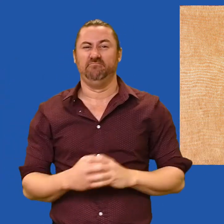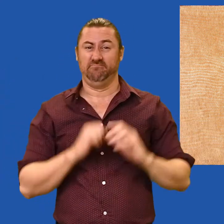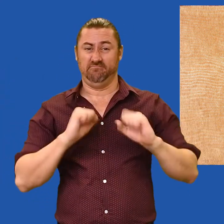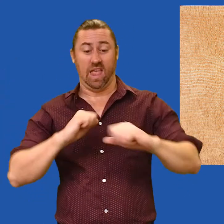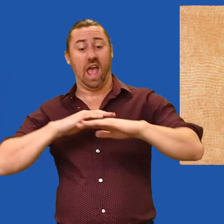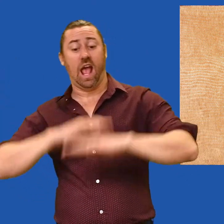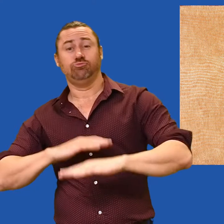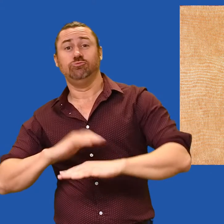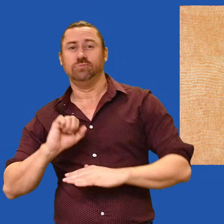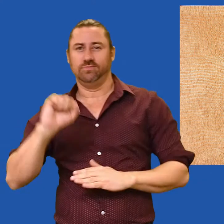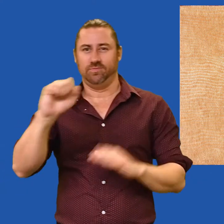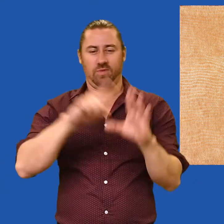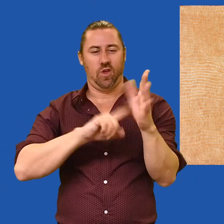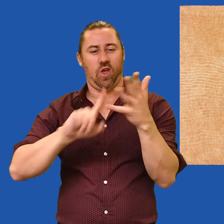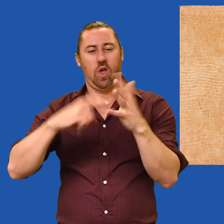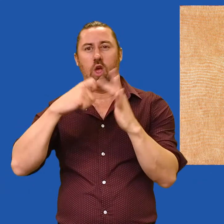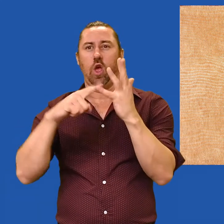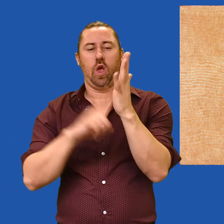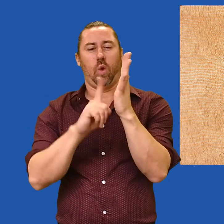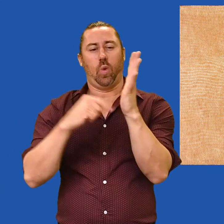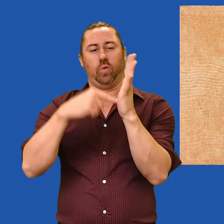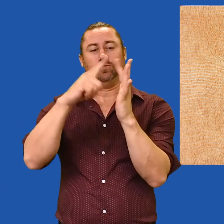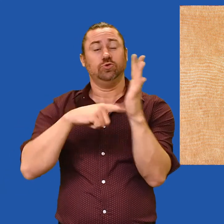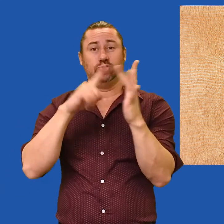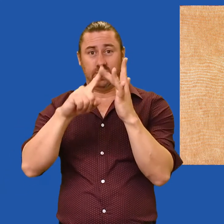This is Yukultji’s country.